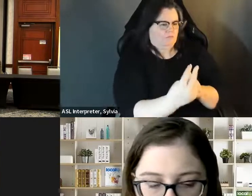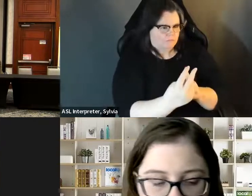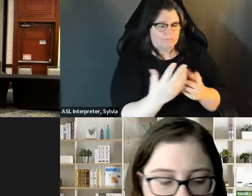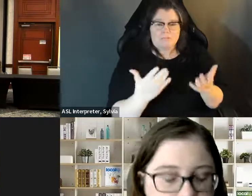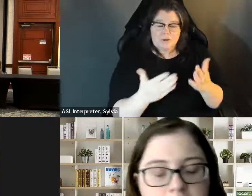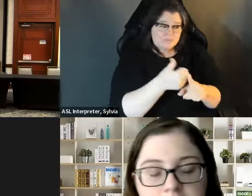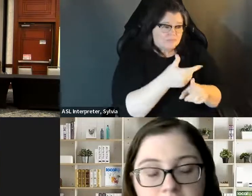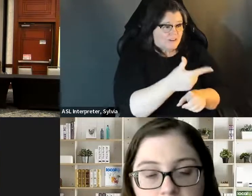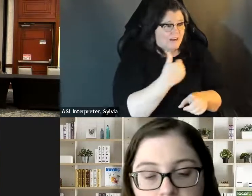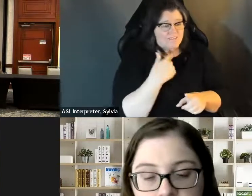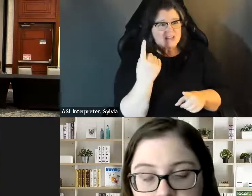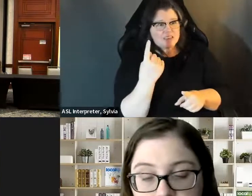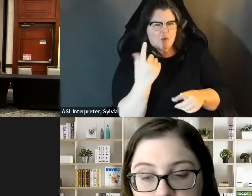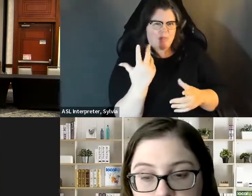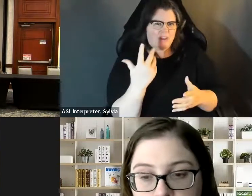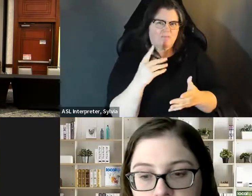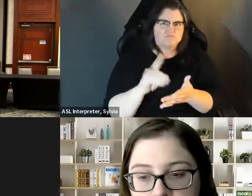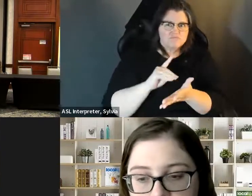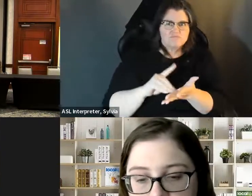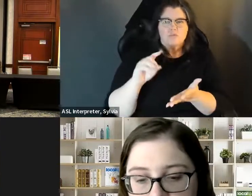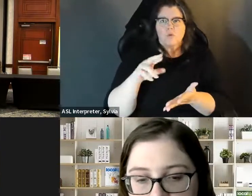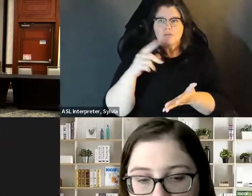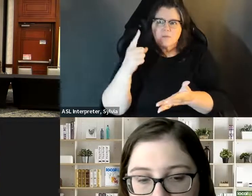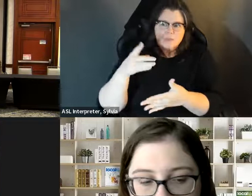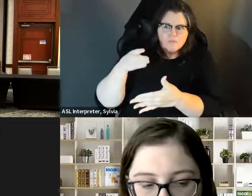to have conversations with people, as hurtful as it can be for us to encounter those attitudes, and try to dispel the the myths and the the prejudices that They have in their mind.